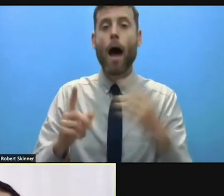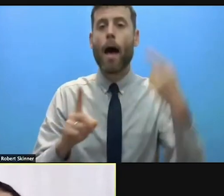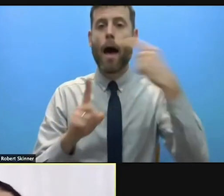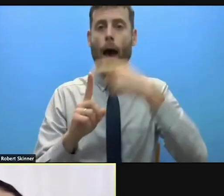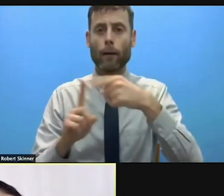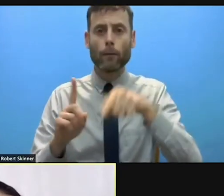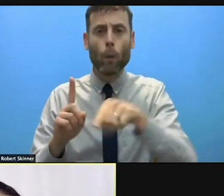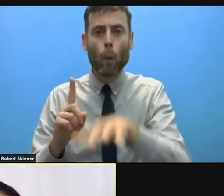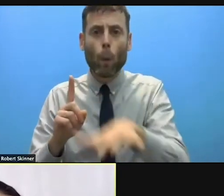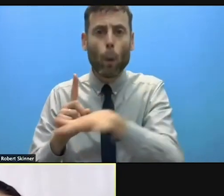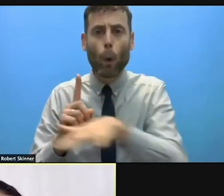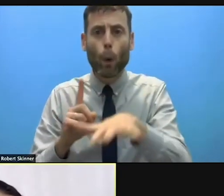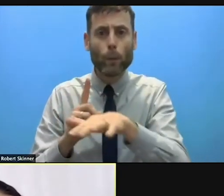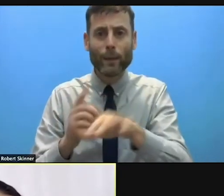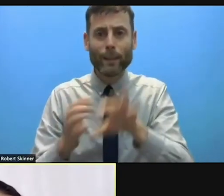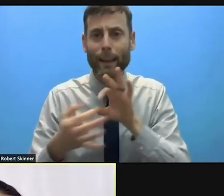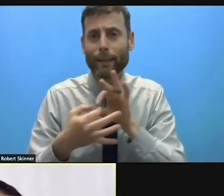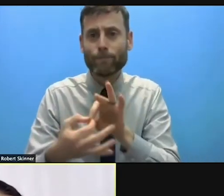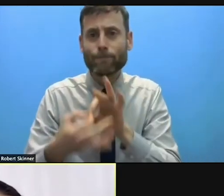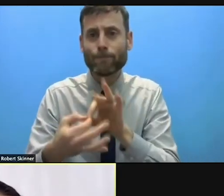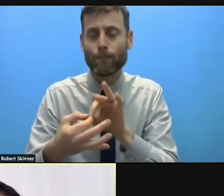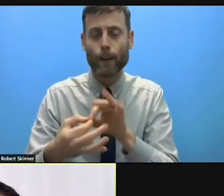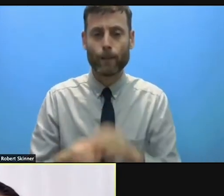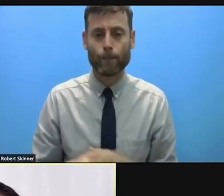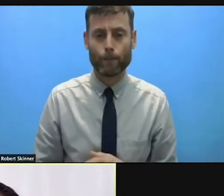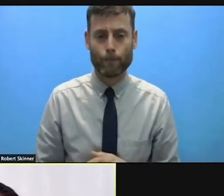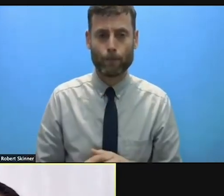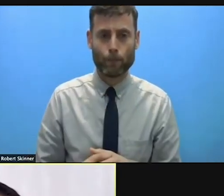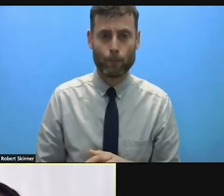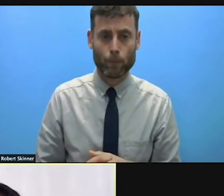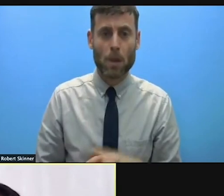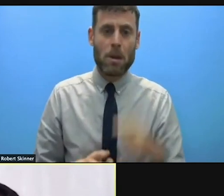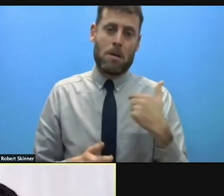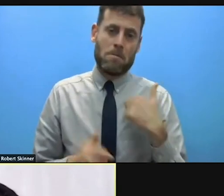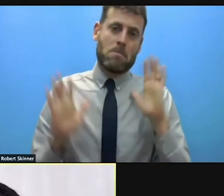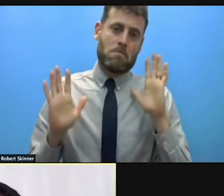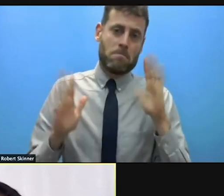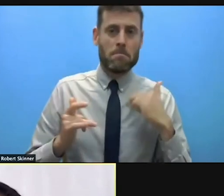the political issues and the economic aspects. That's my answer. Thank you. Over to you.